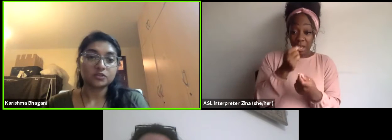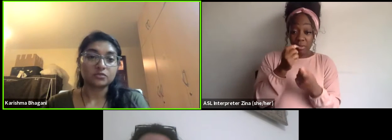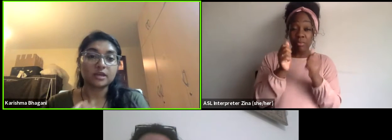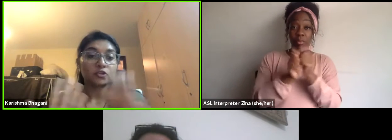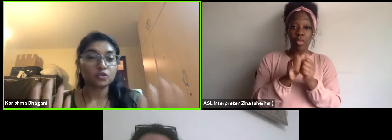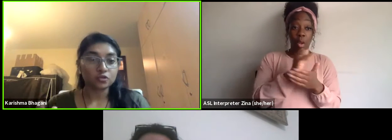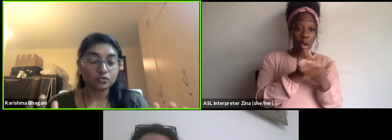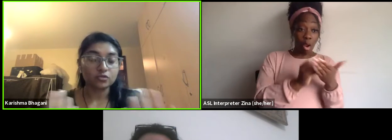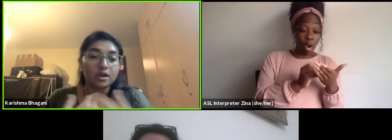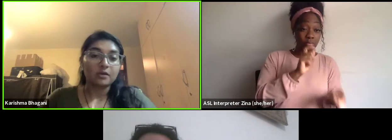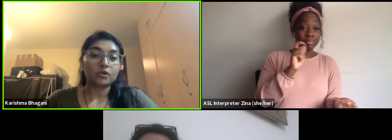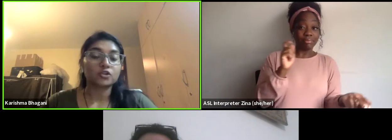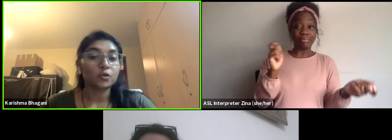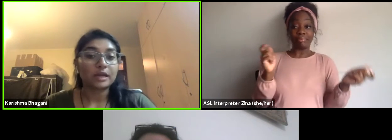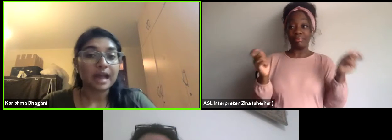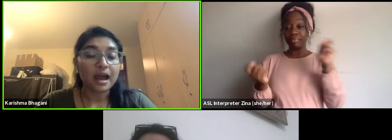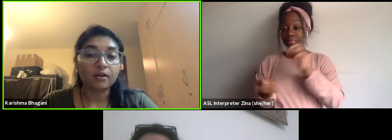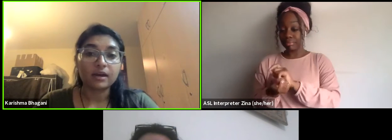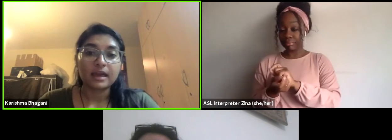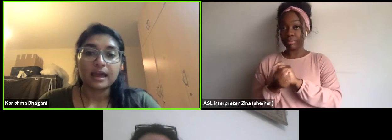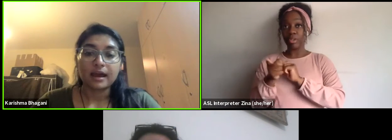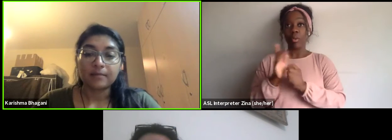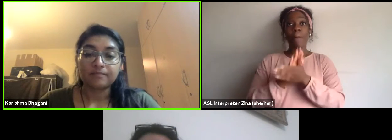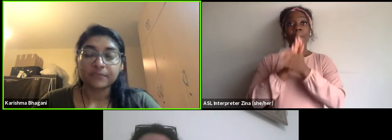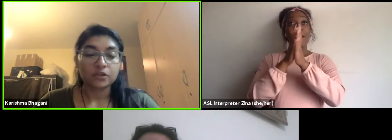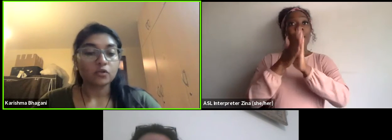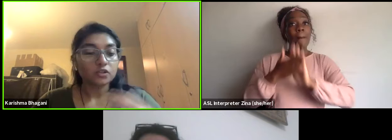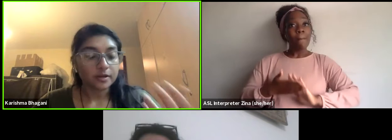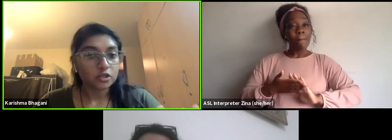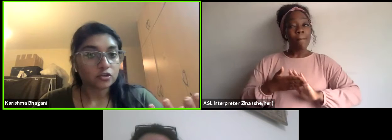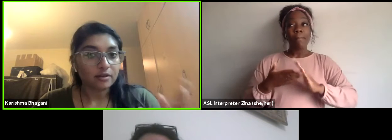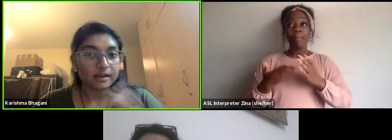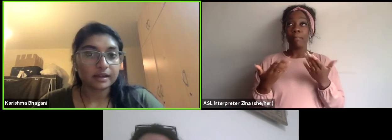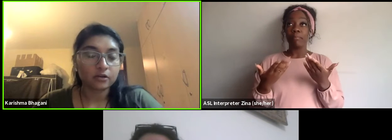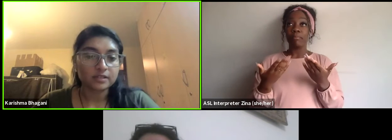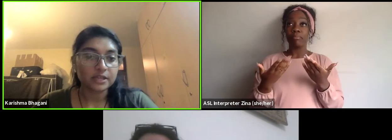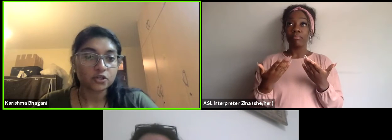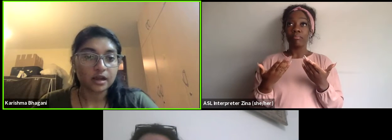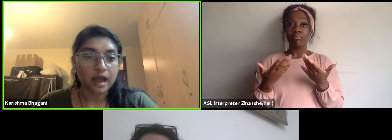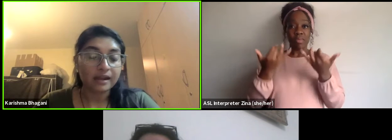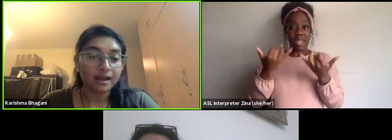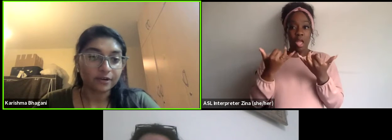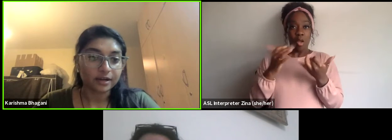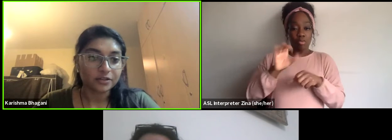to get you to do what you're doing now? And you also mentioned traveling across Asia and Africa,